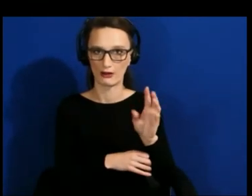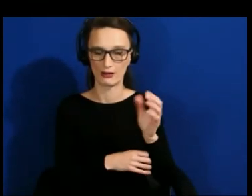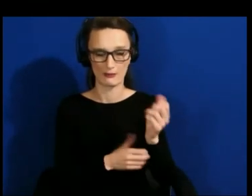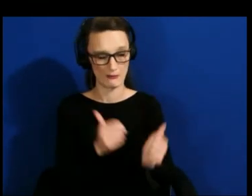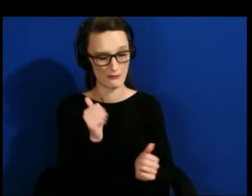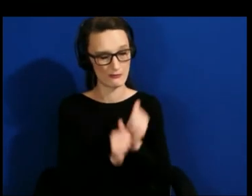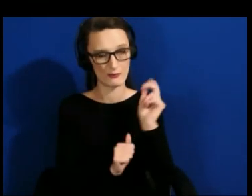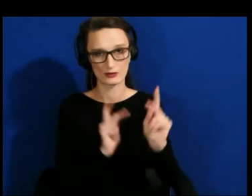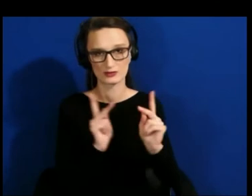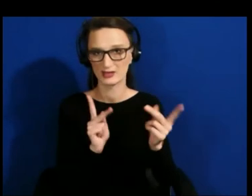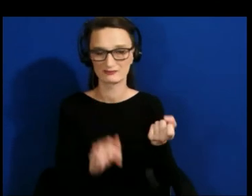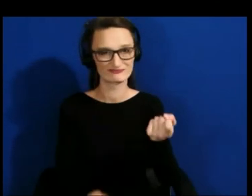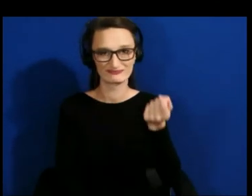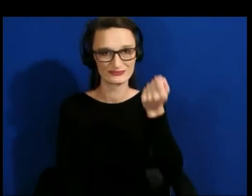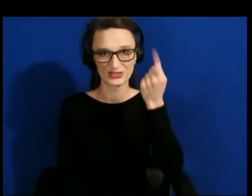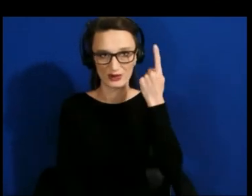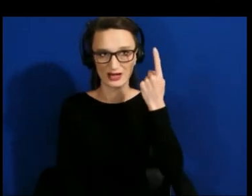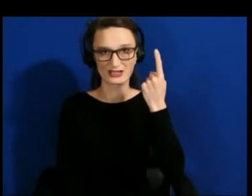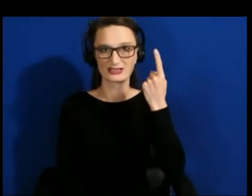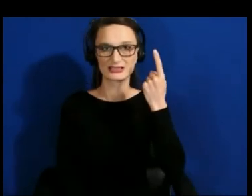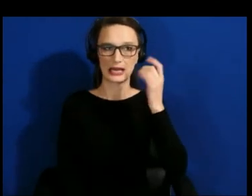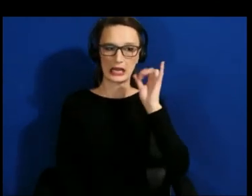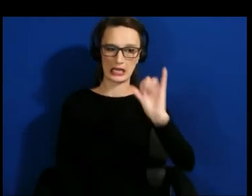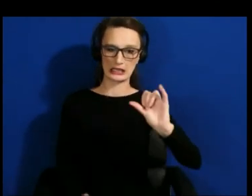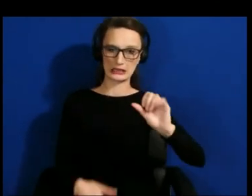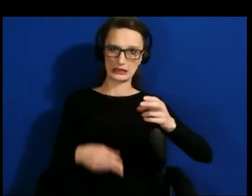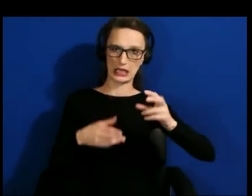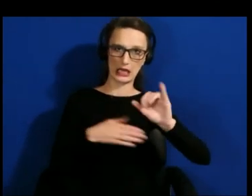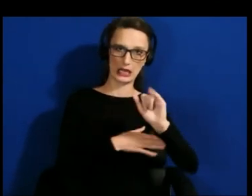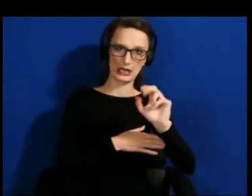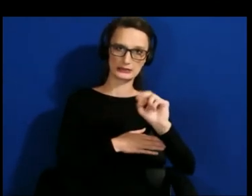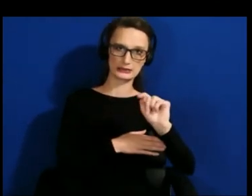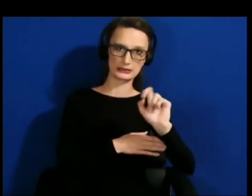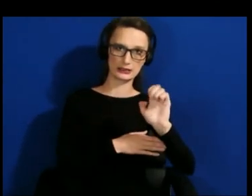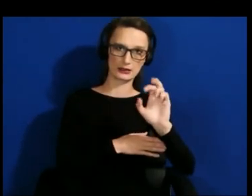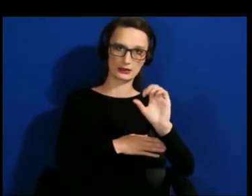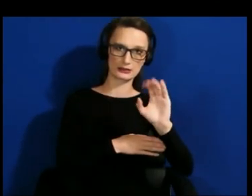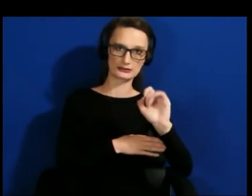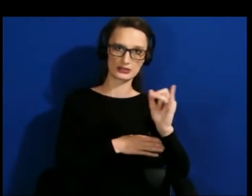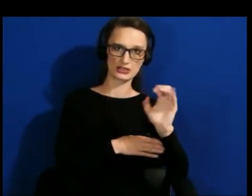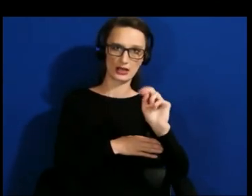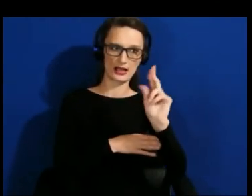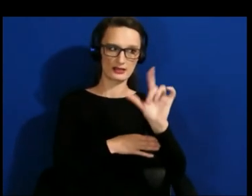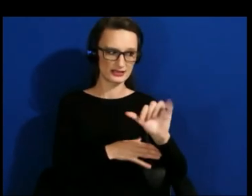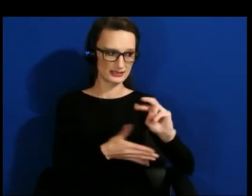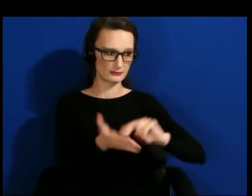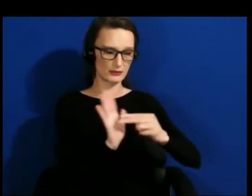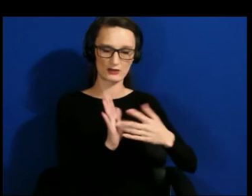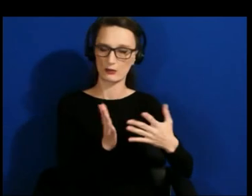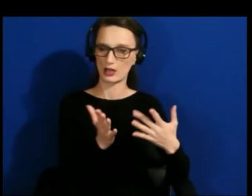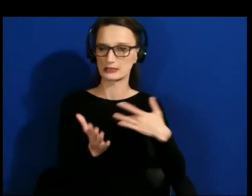actual term means. I really enjoy what Andreas said and I’ll say this, in my closing words, if you will,